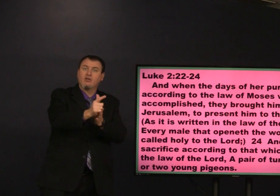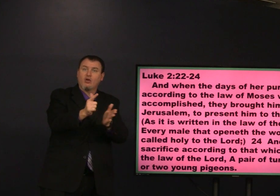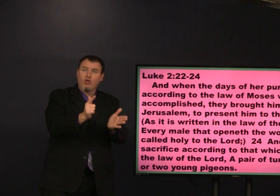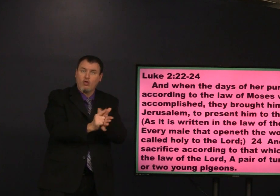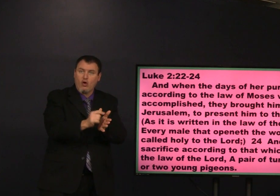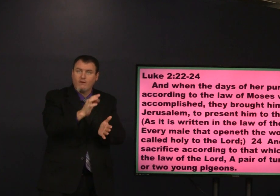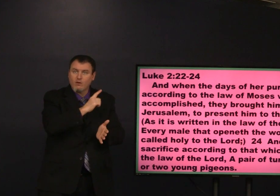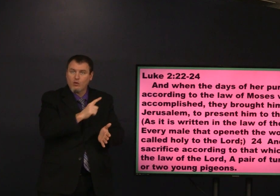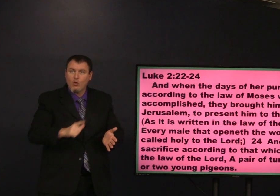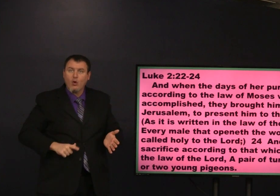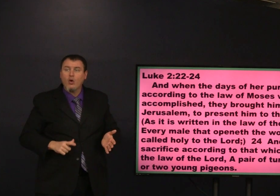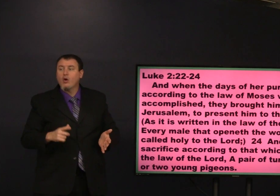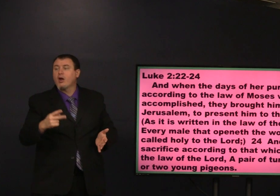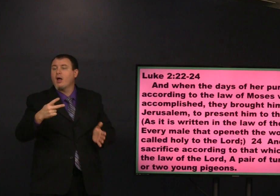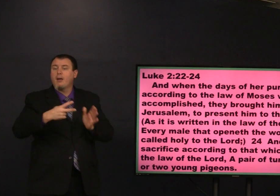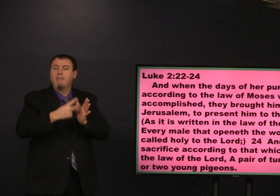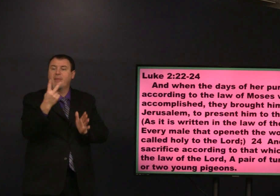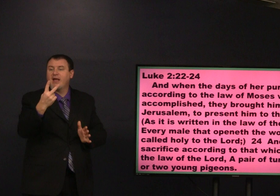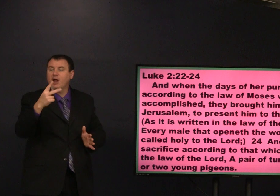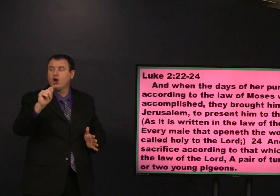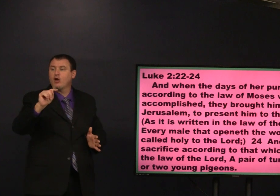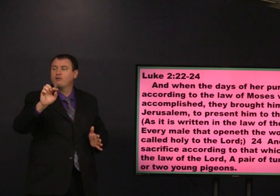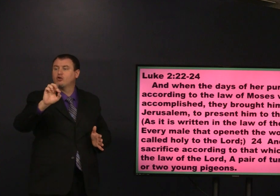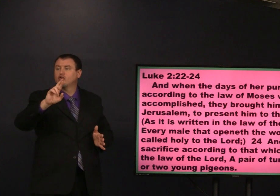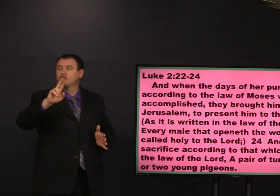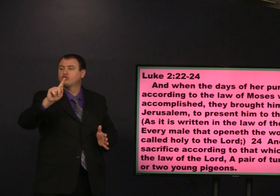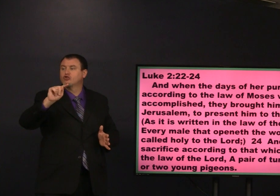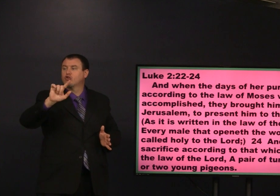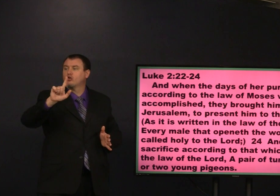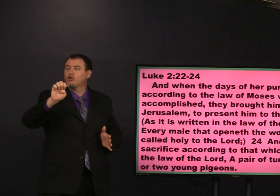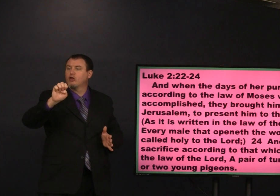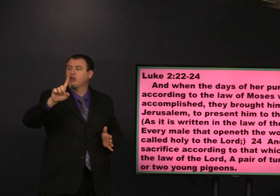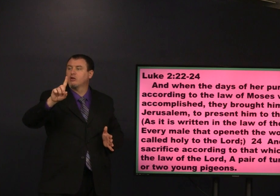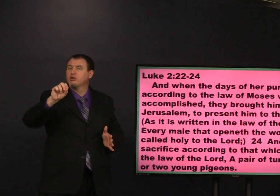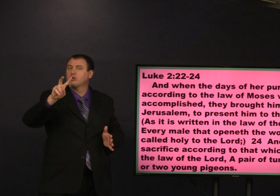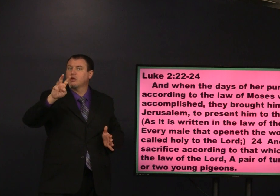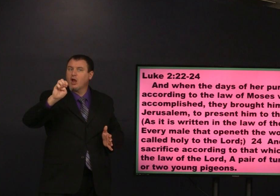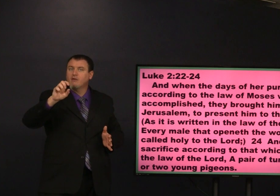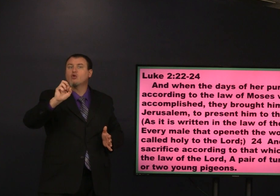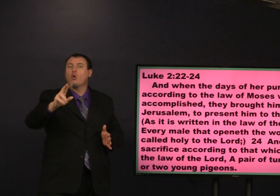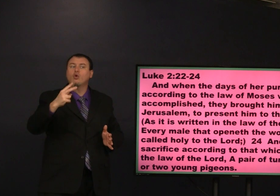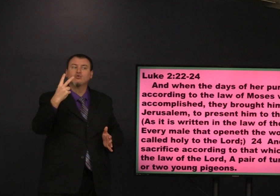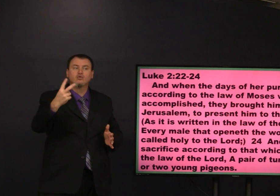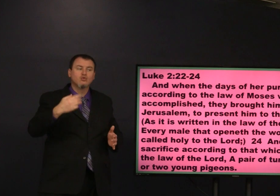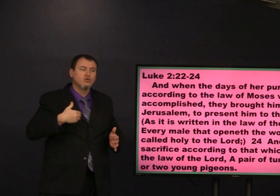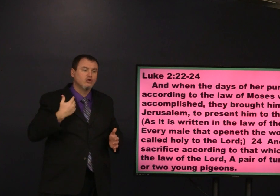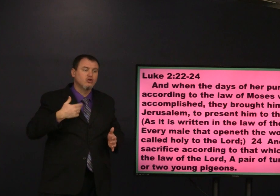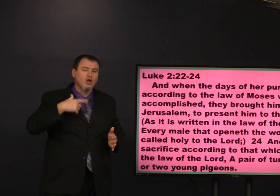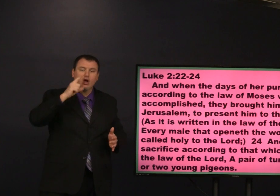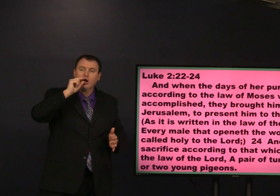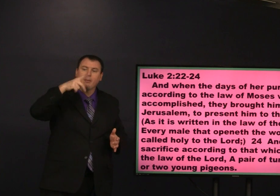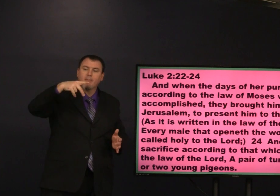that opens the room Shall be Called holy unto the Lord and to offer a sacrifice according to